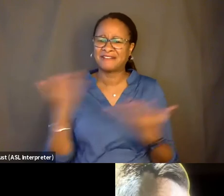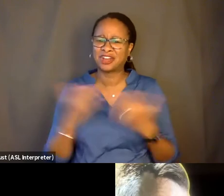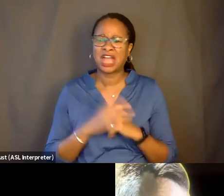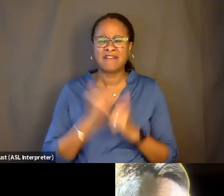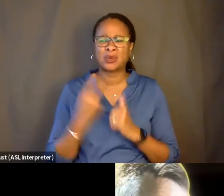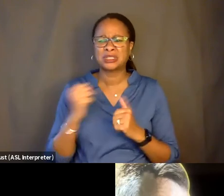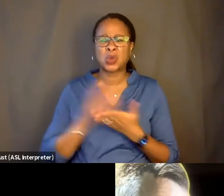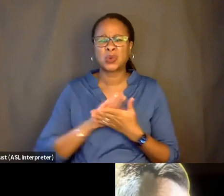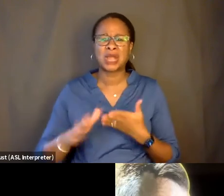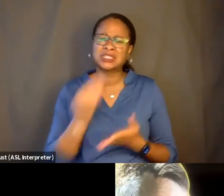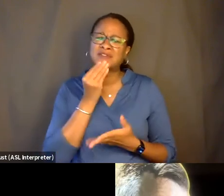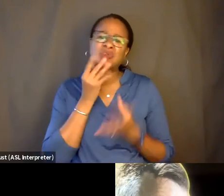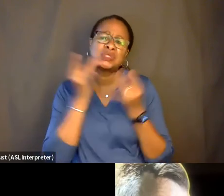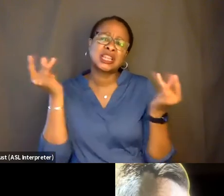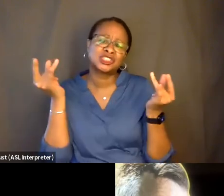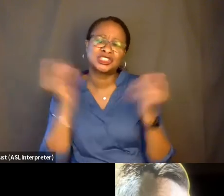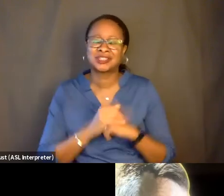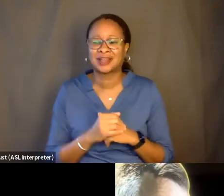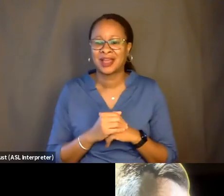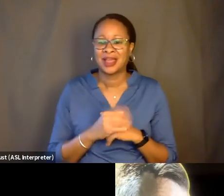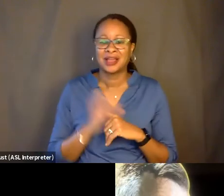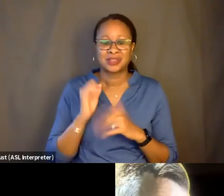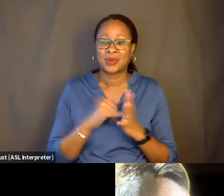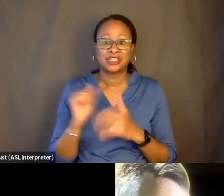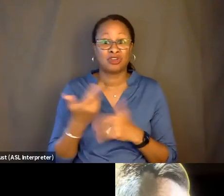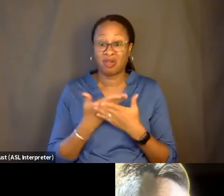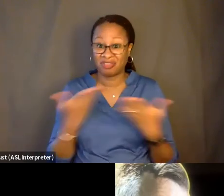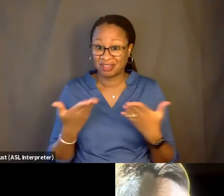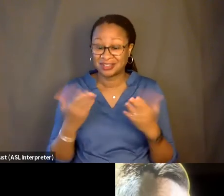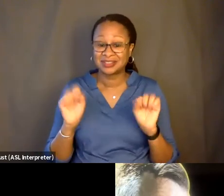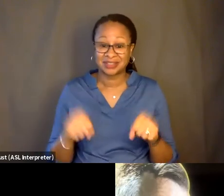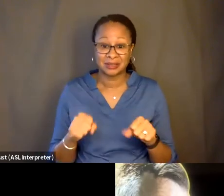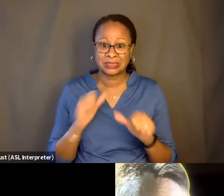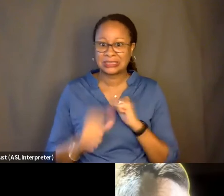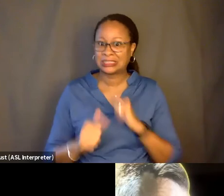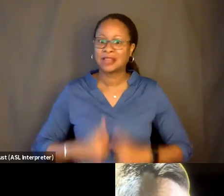The food's delicious. Right, so it is all things. He is still alive, right.